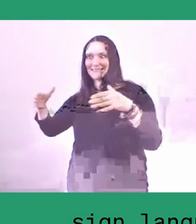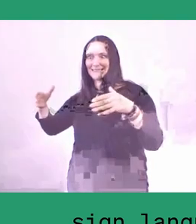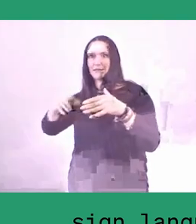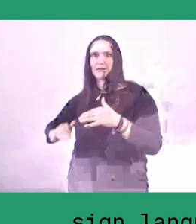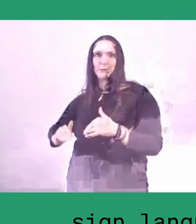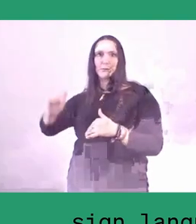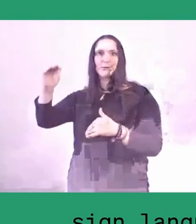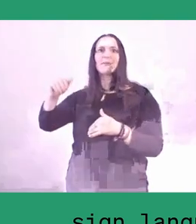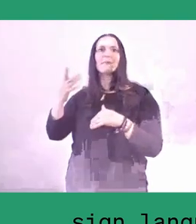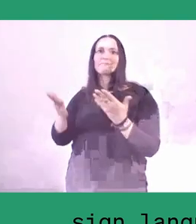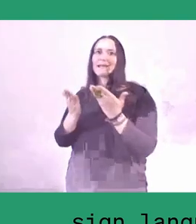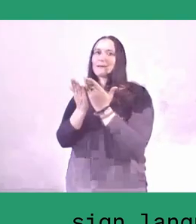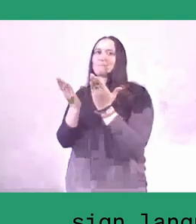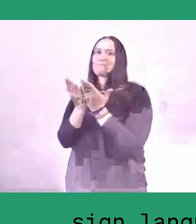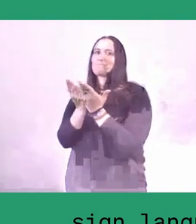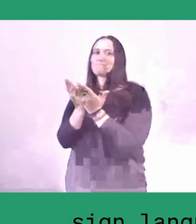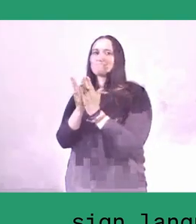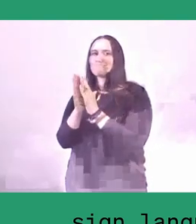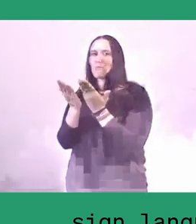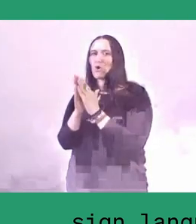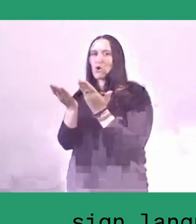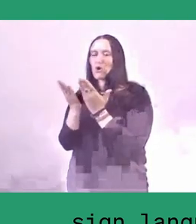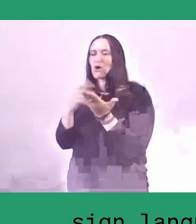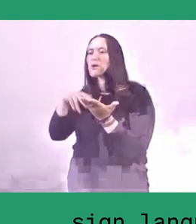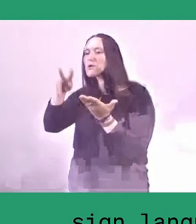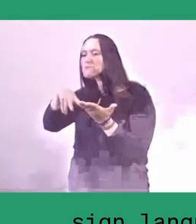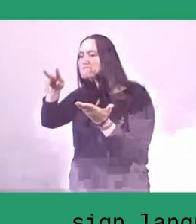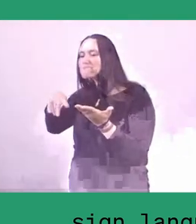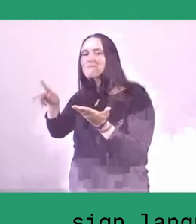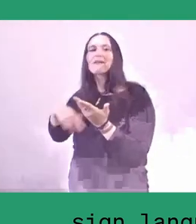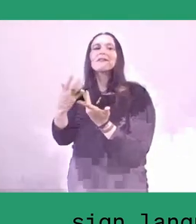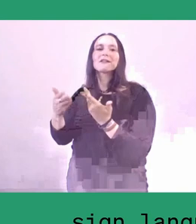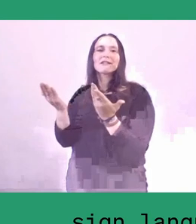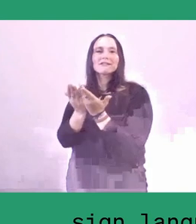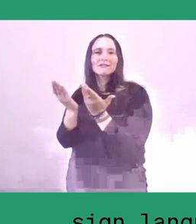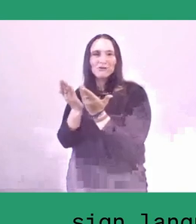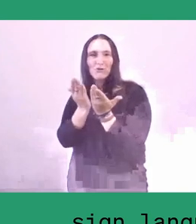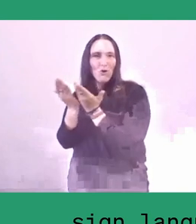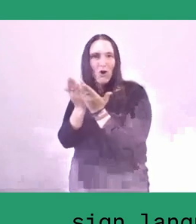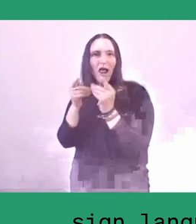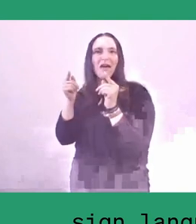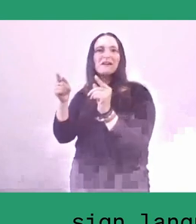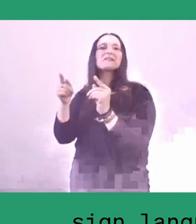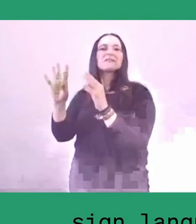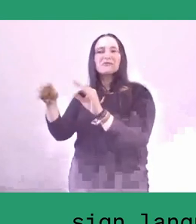and then later on my teacher was taking us, the children,